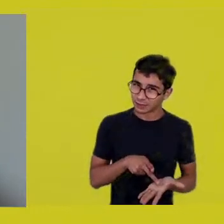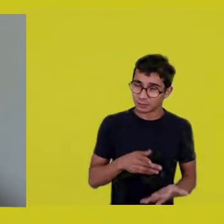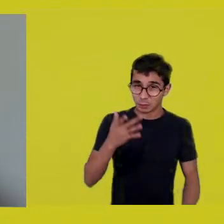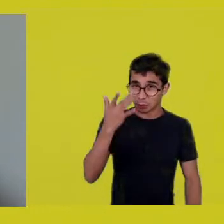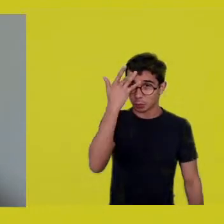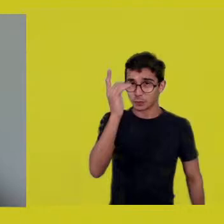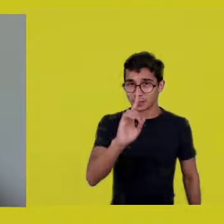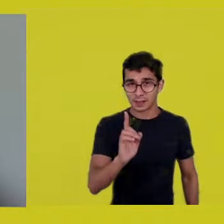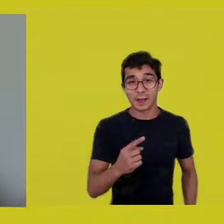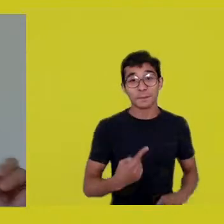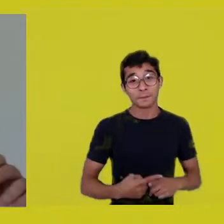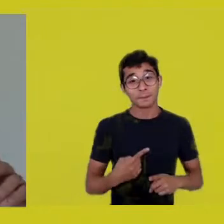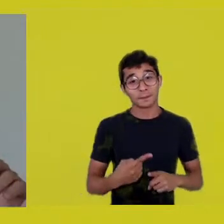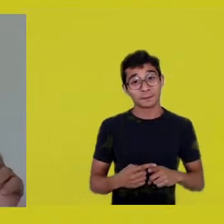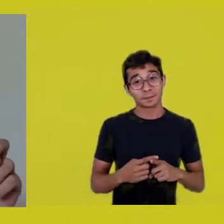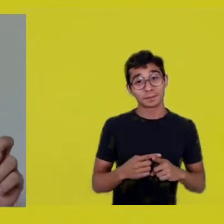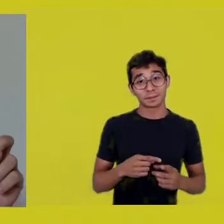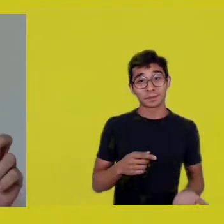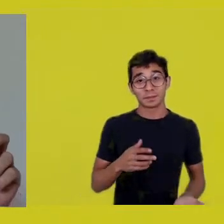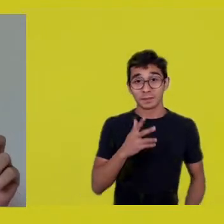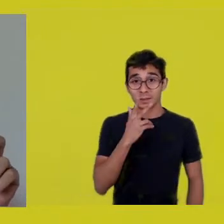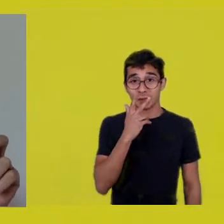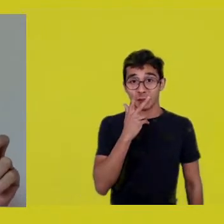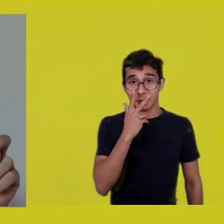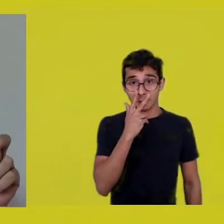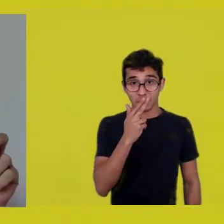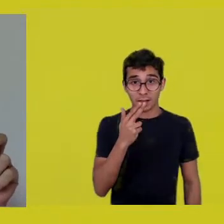he terminated his life experience so quickly,